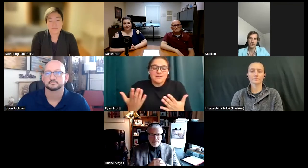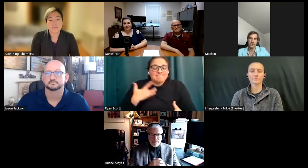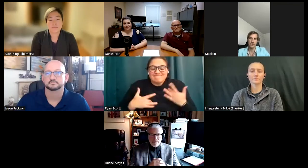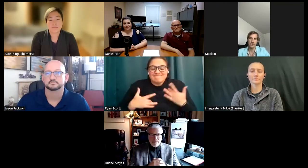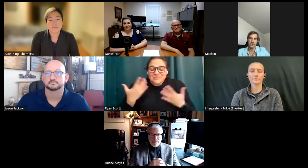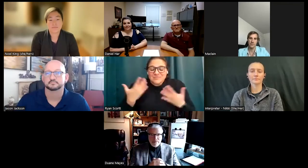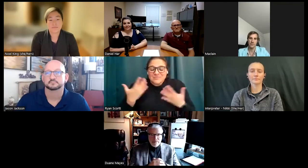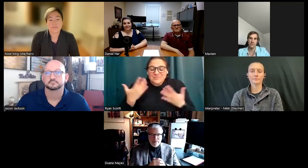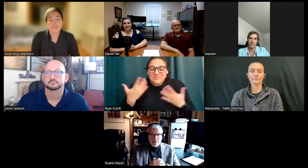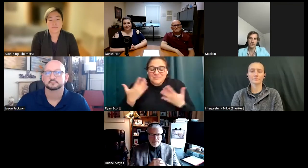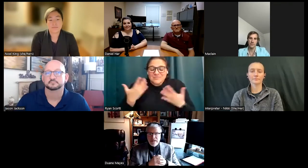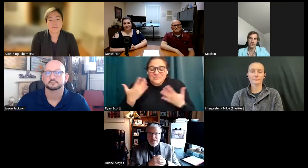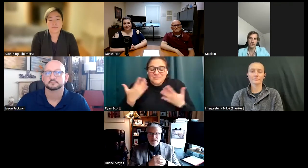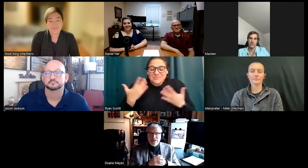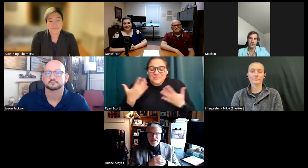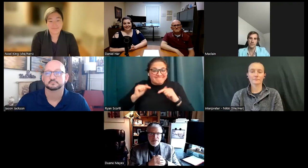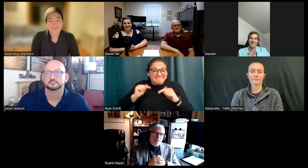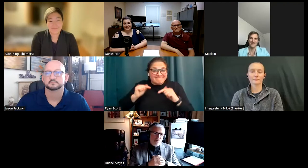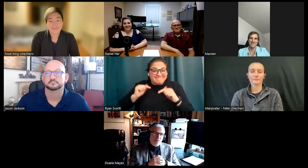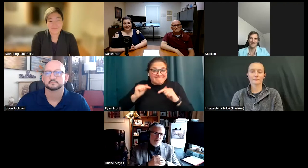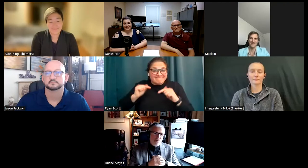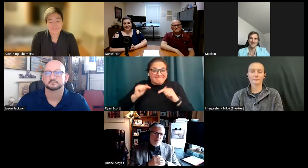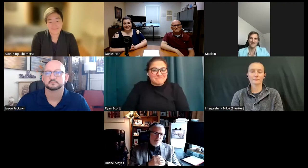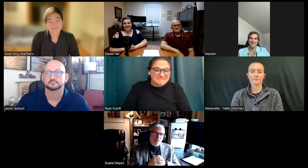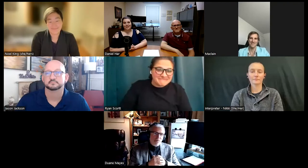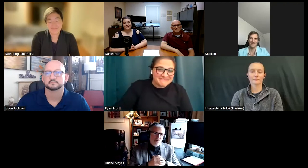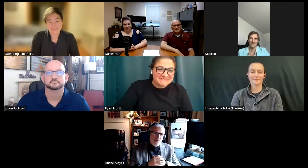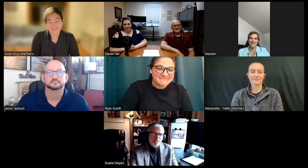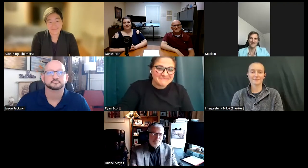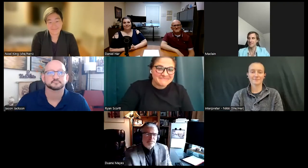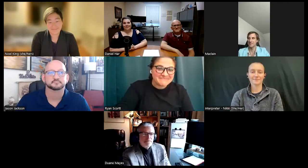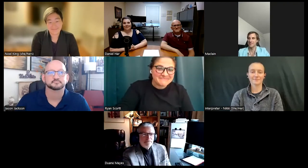and enjoy this. So, thank you Angela.